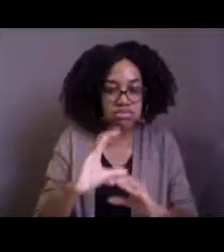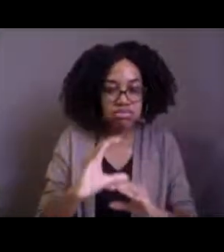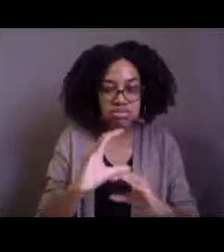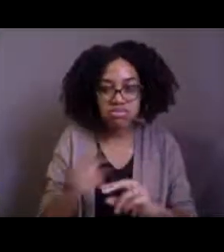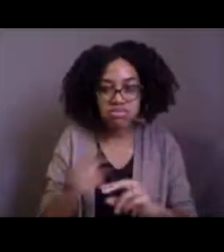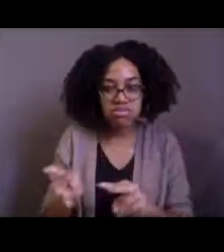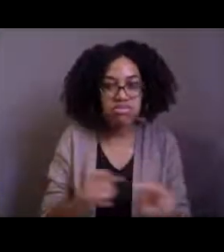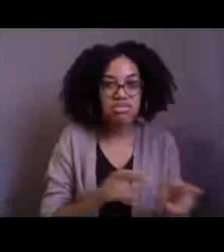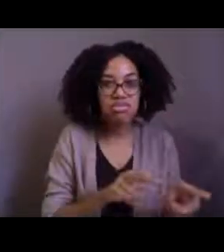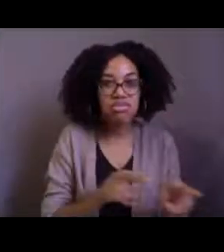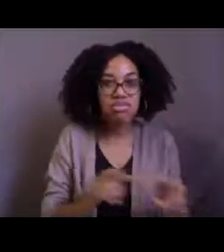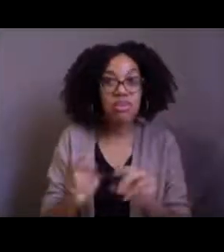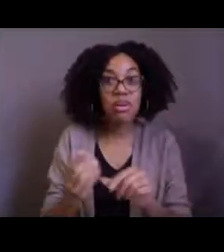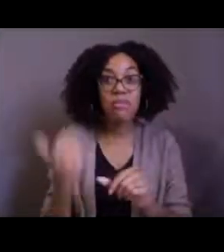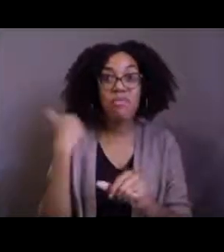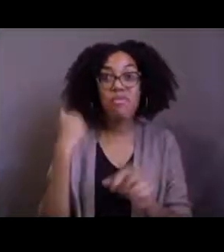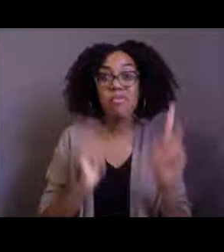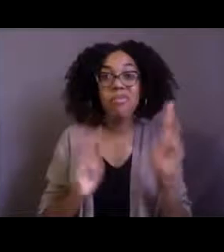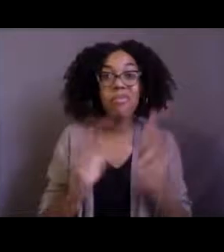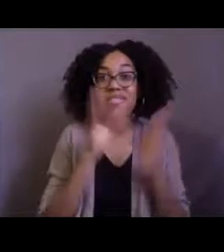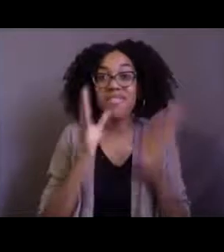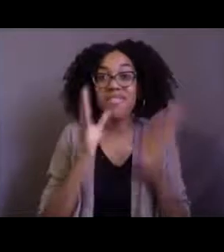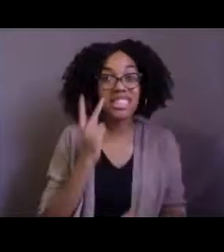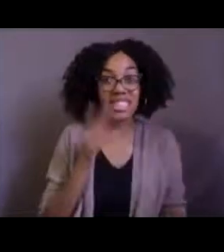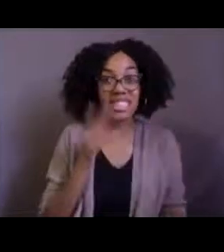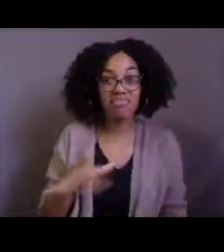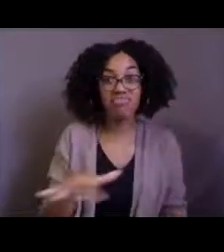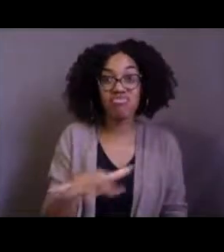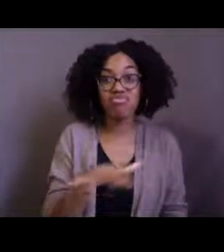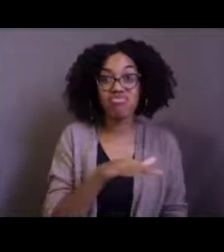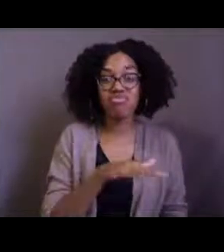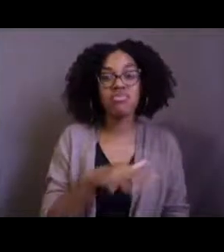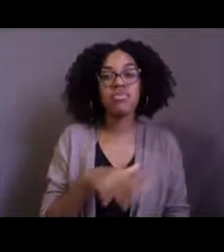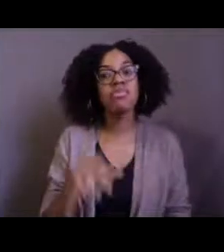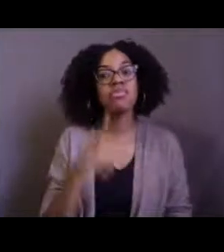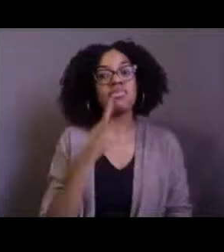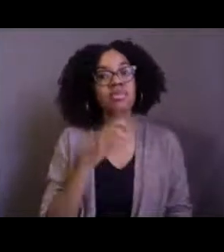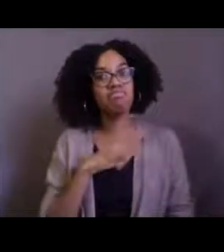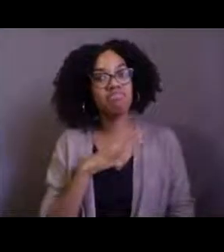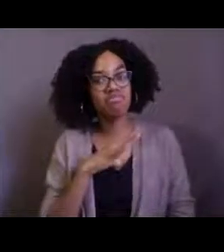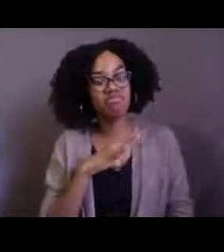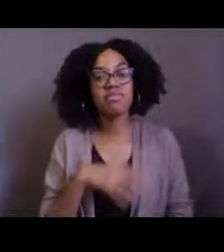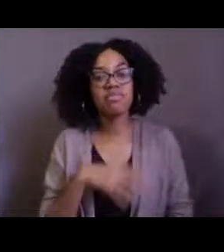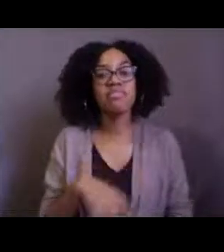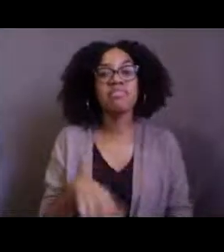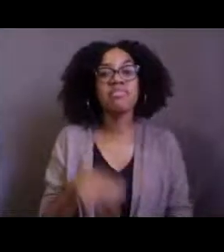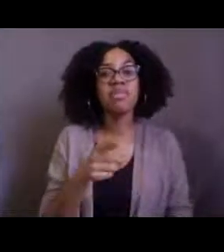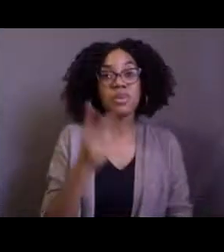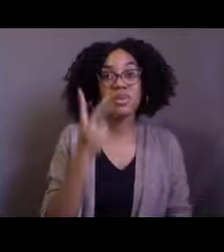So a lot of times and a lot of some of the things that you'll see today, we get to look at predation events